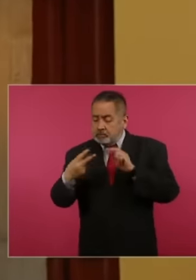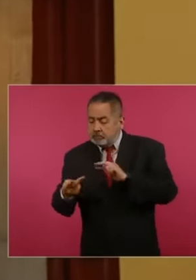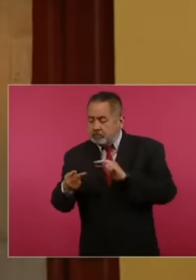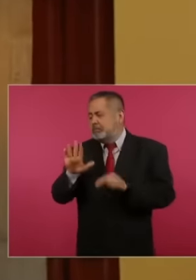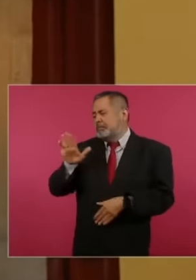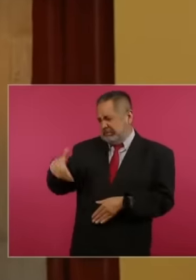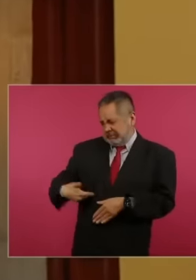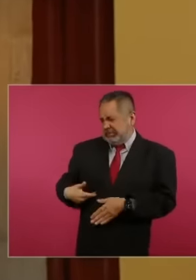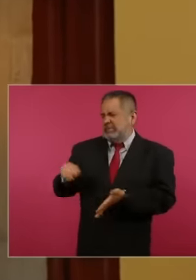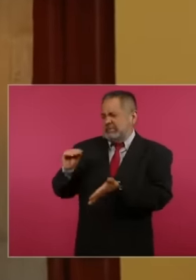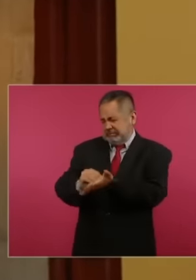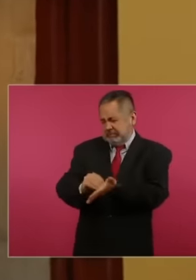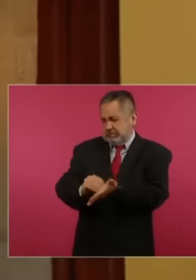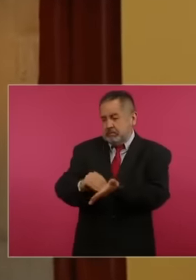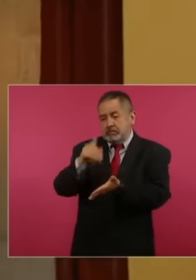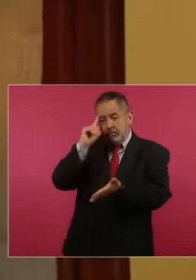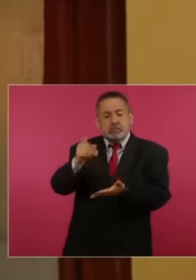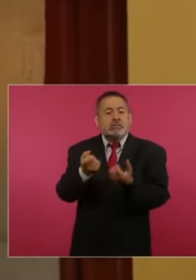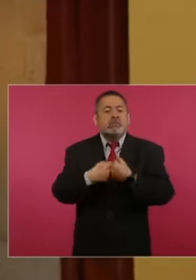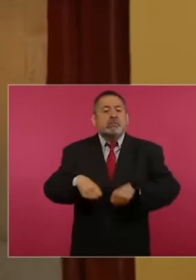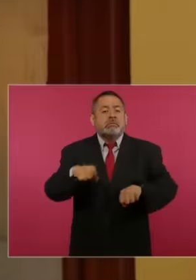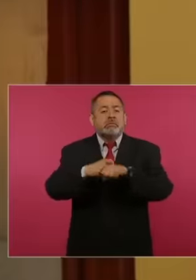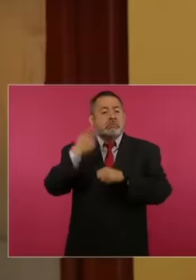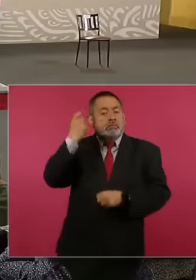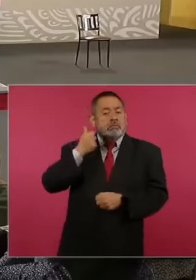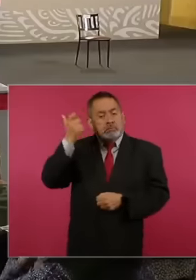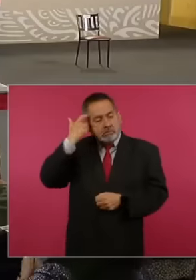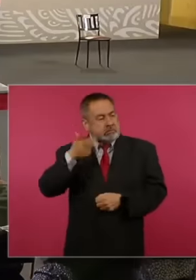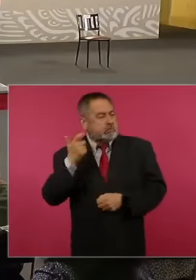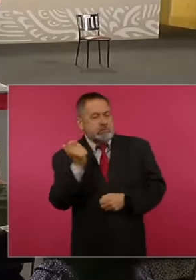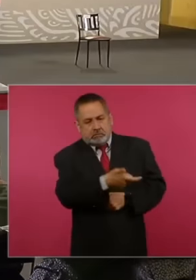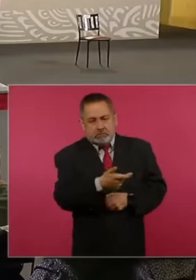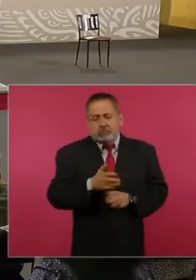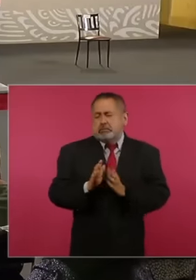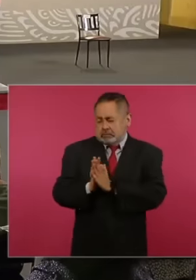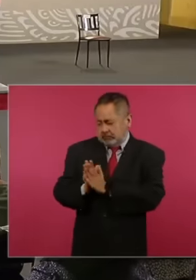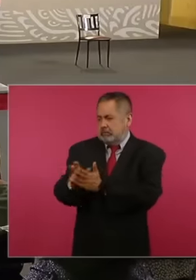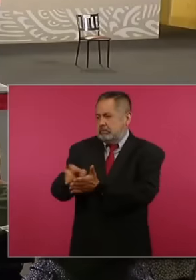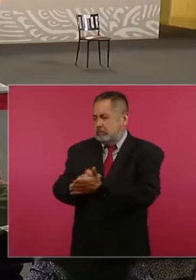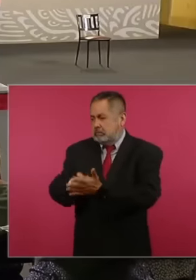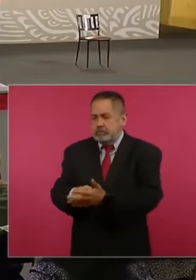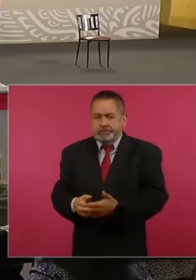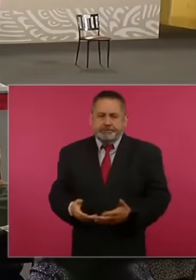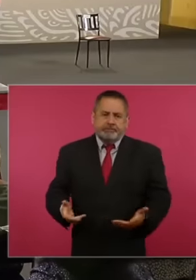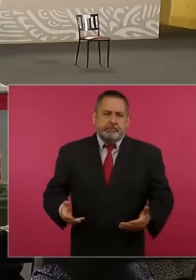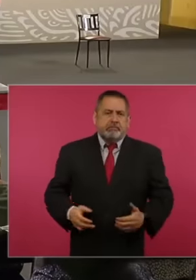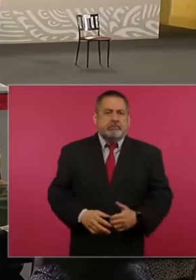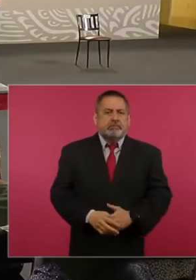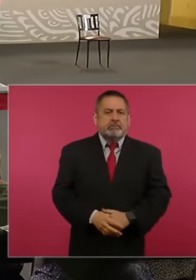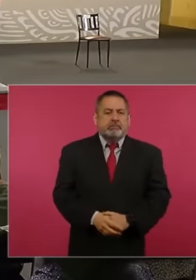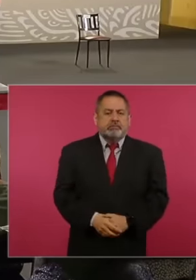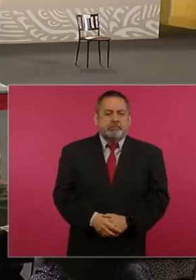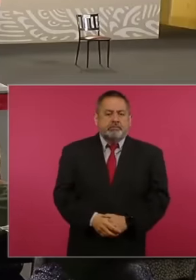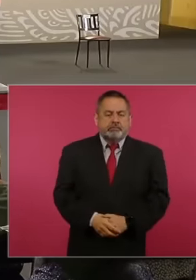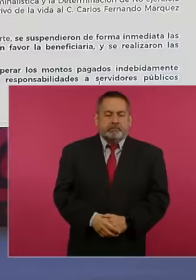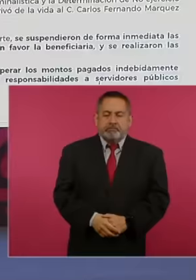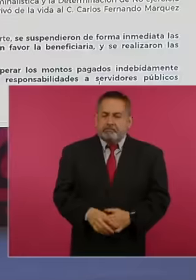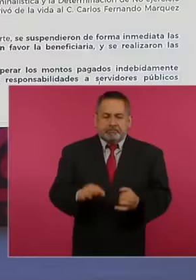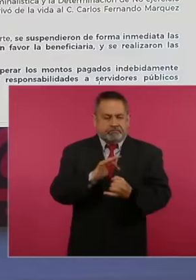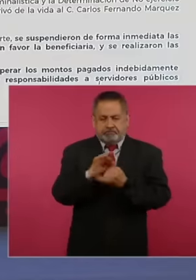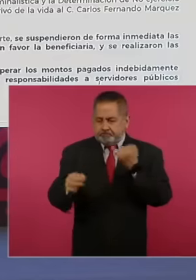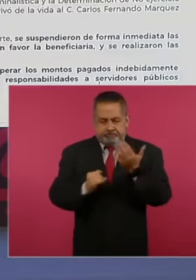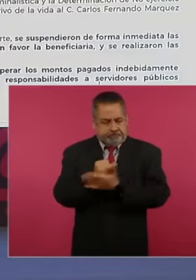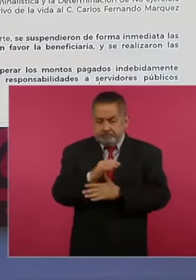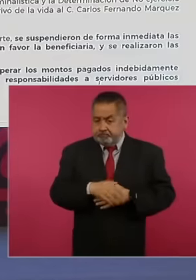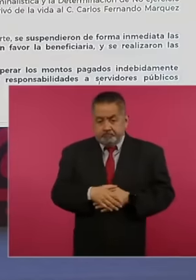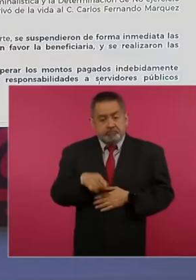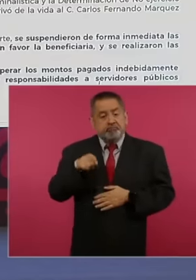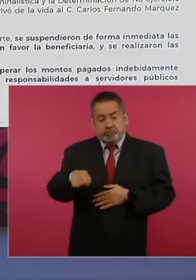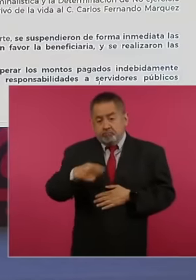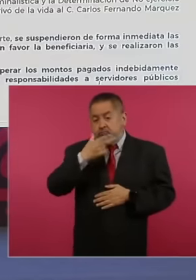of both the insurance and the retirement could proceed. Well, it was finally resolved that it was suicide, however